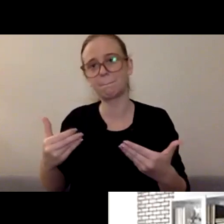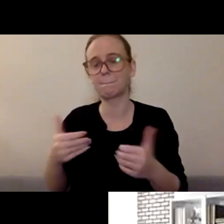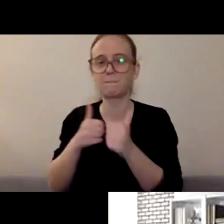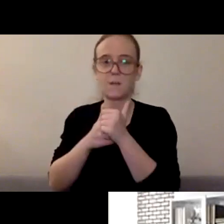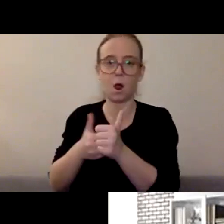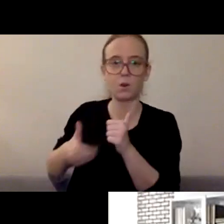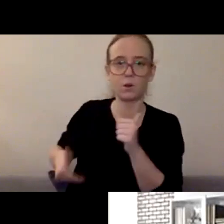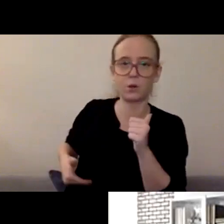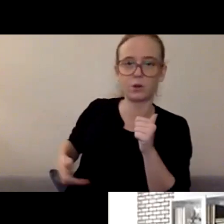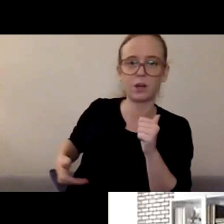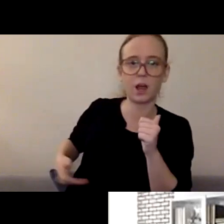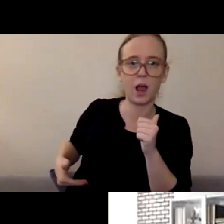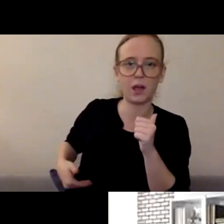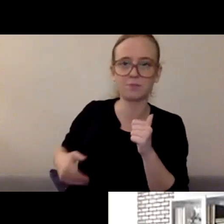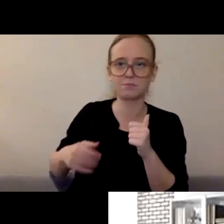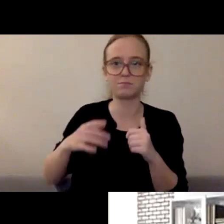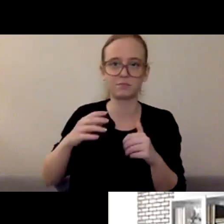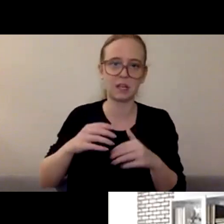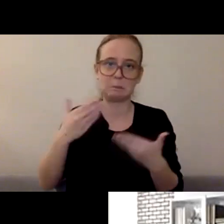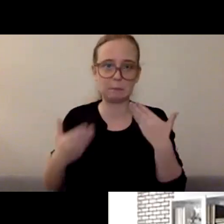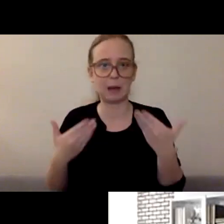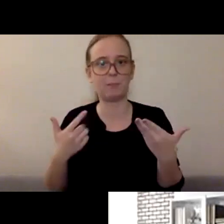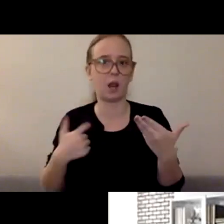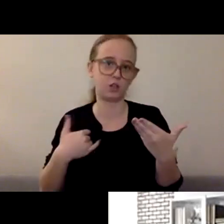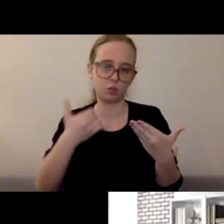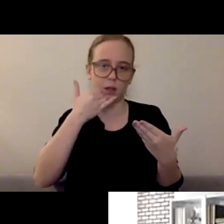That's that kind of that first step if you're not comfortable. If you do have....